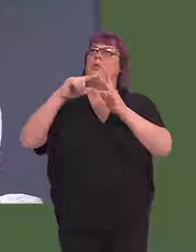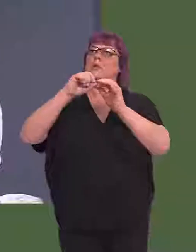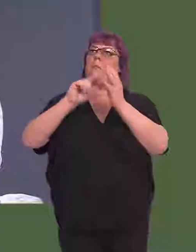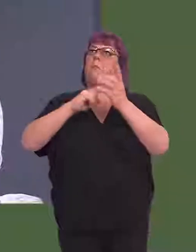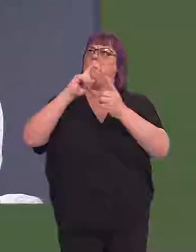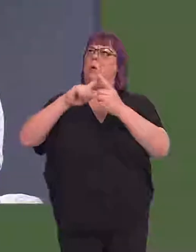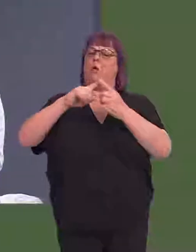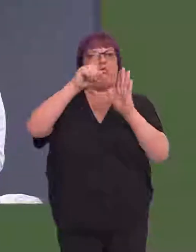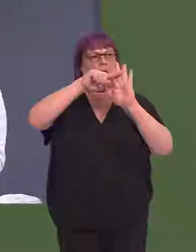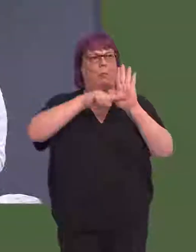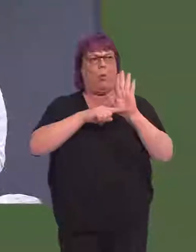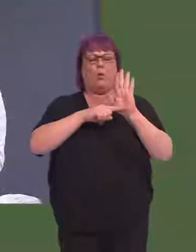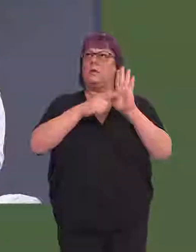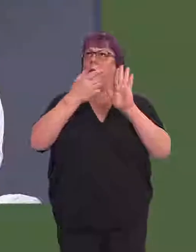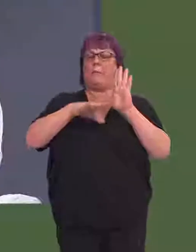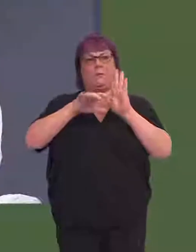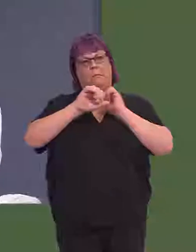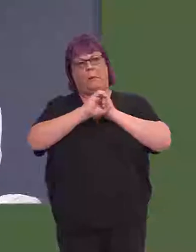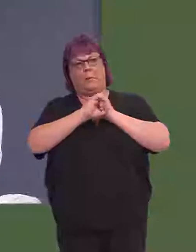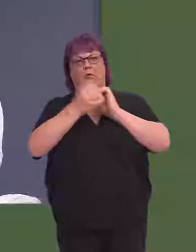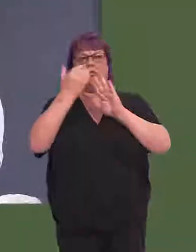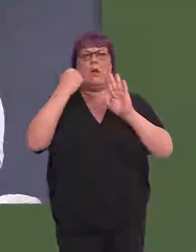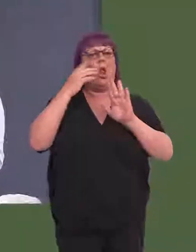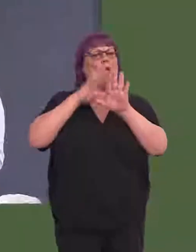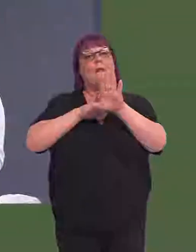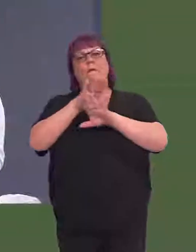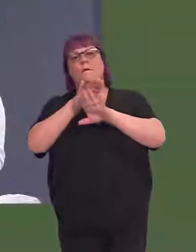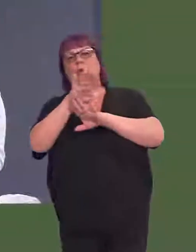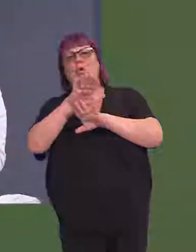the Design Commission for Wales, which provides us all with a big vision for the huge future